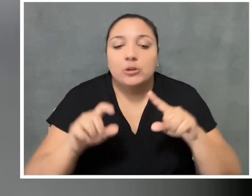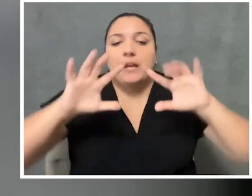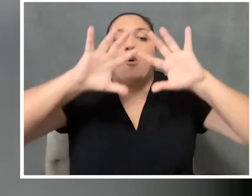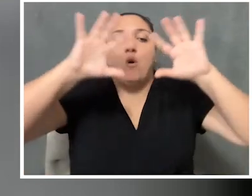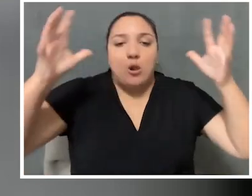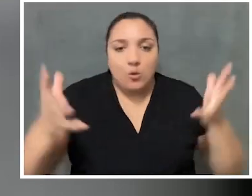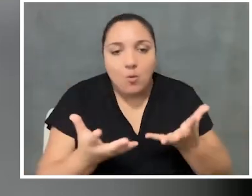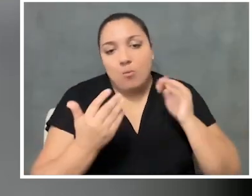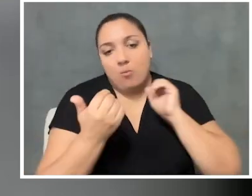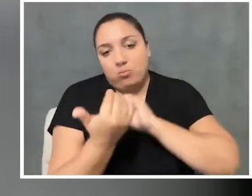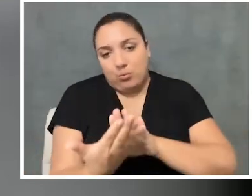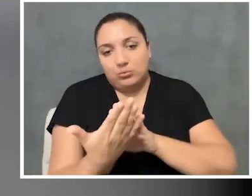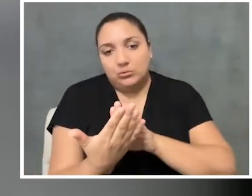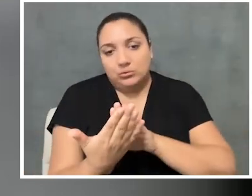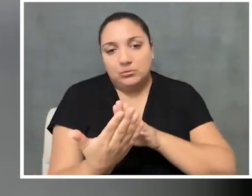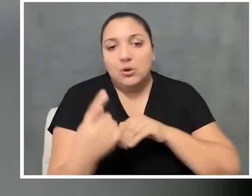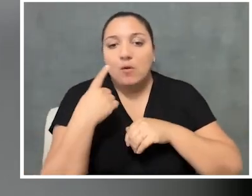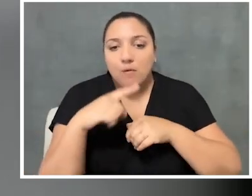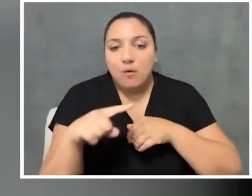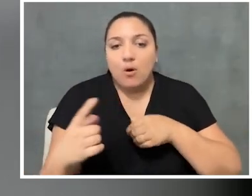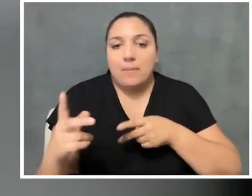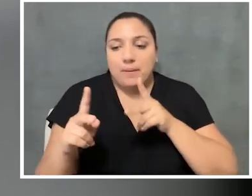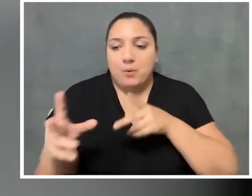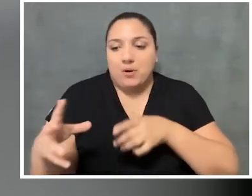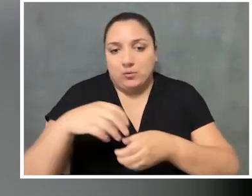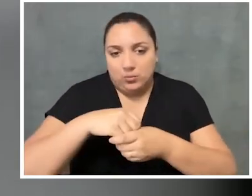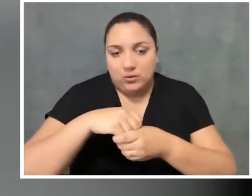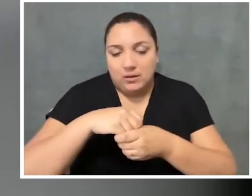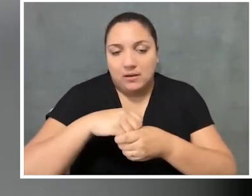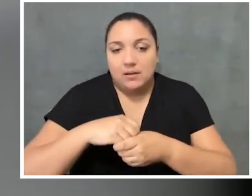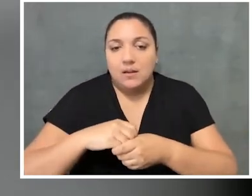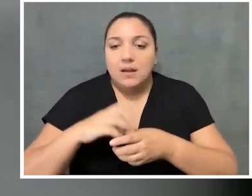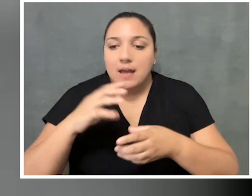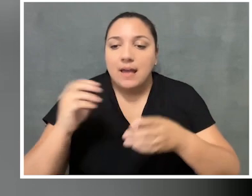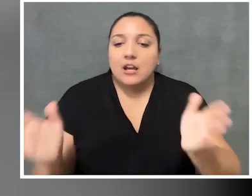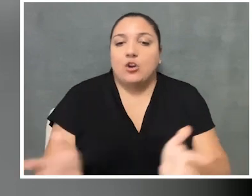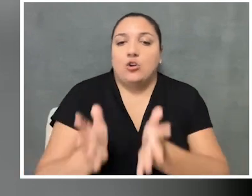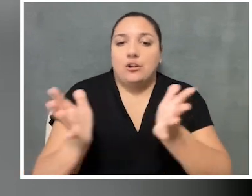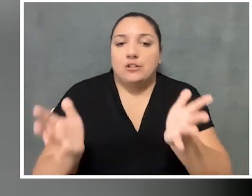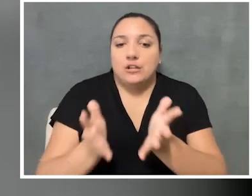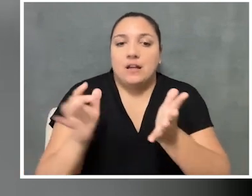have a holistic approach to inclusivity and to, you know, starting to foster like,